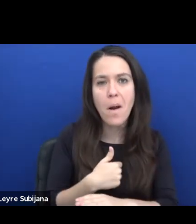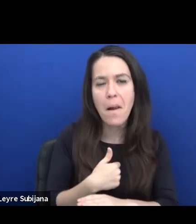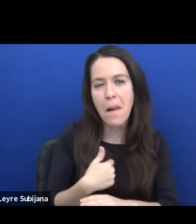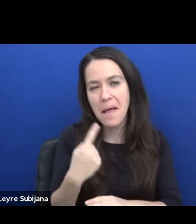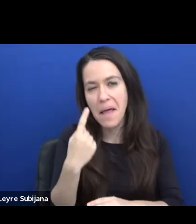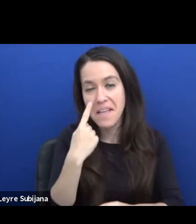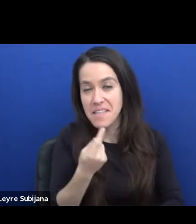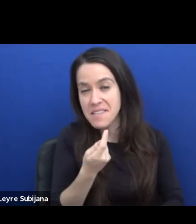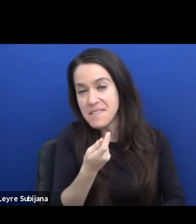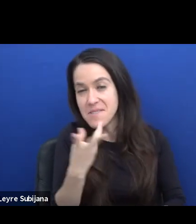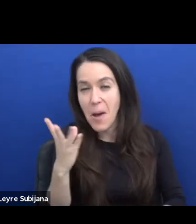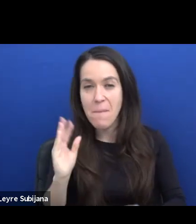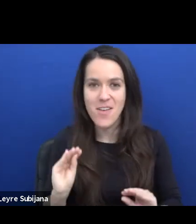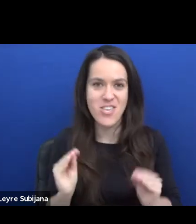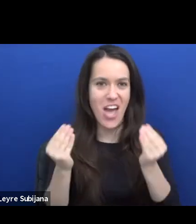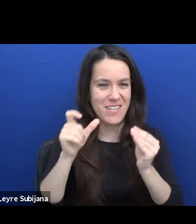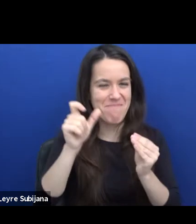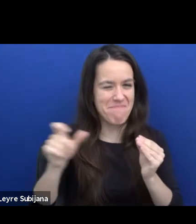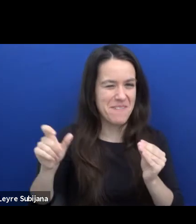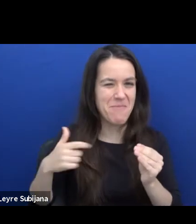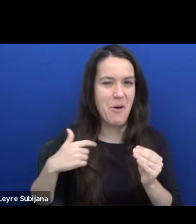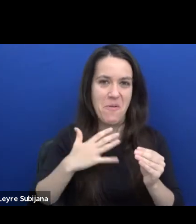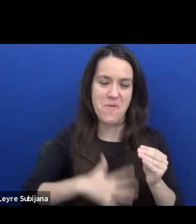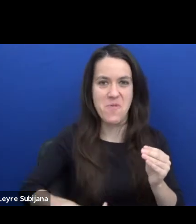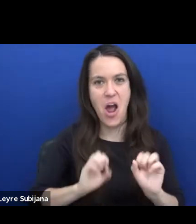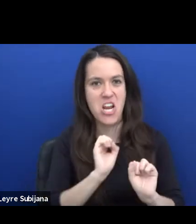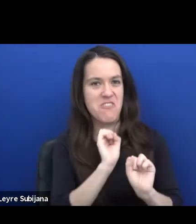the digital stage to hear their thoughts and visions.